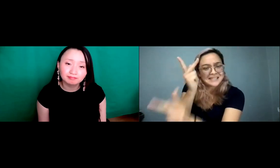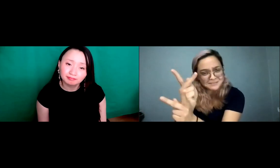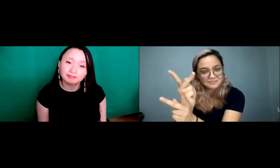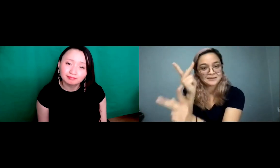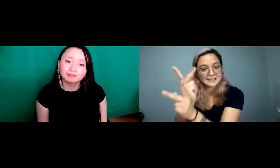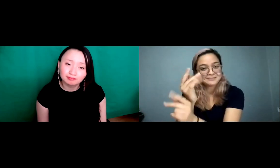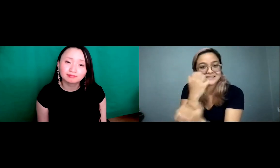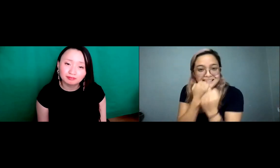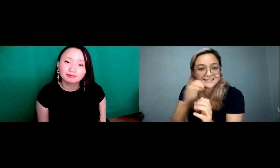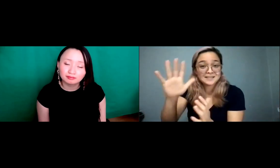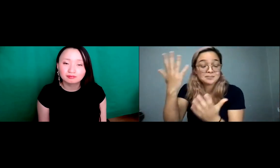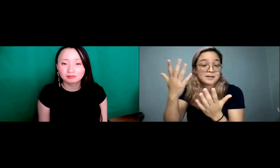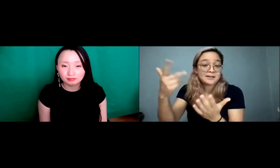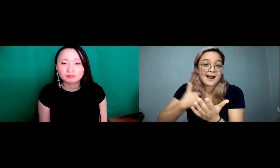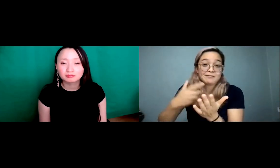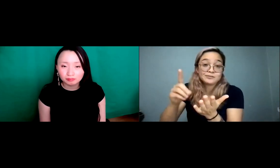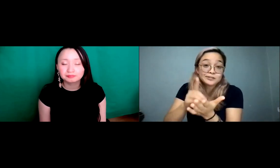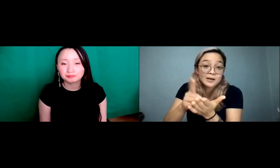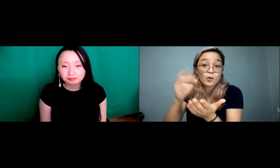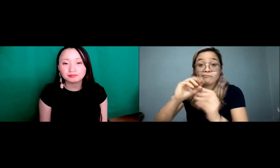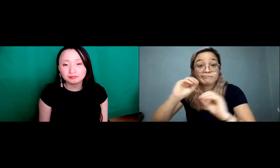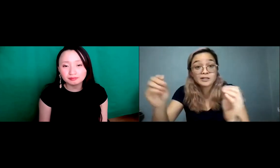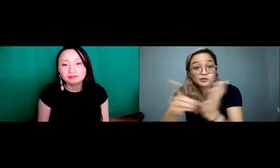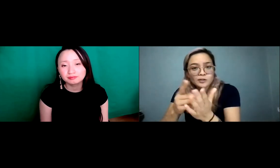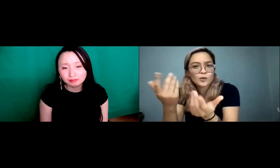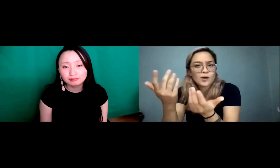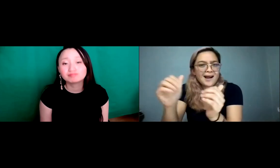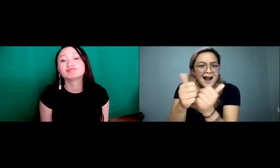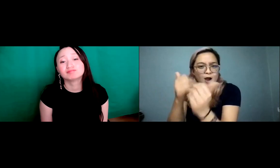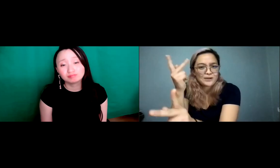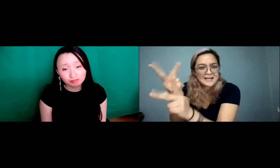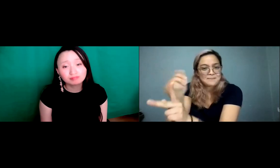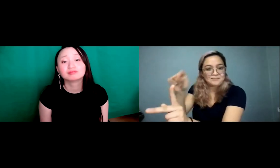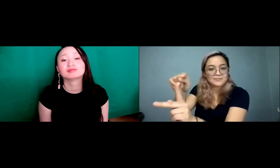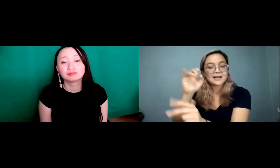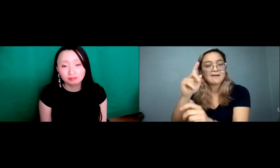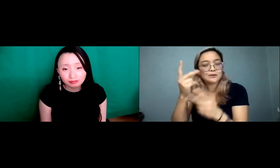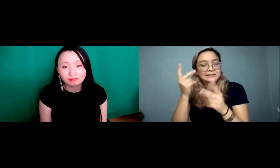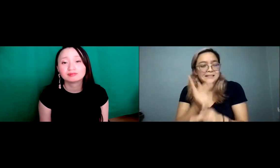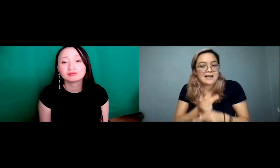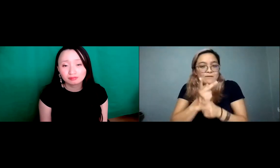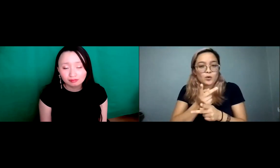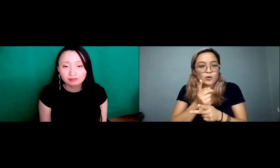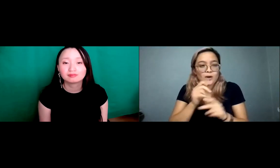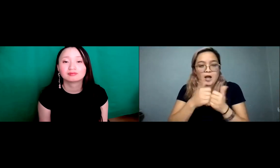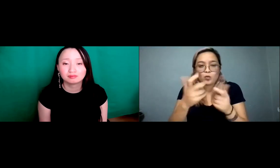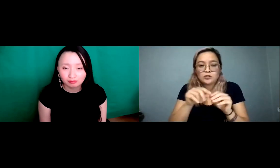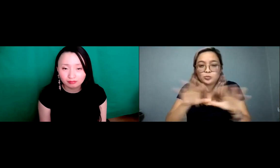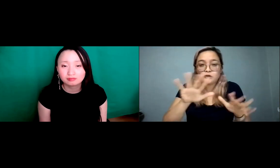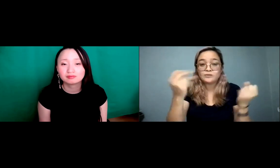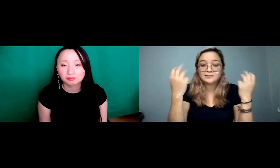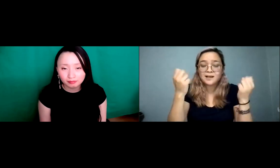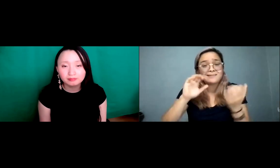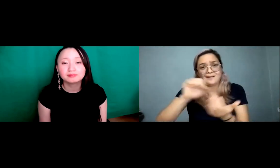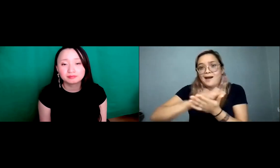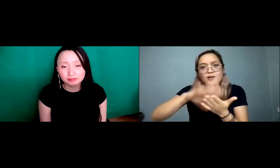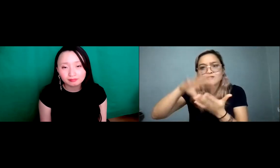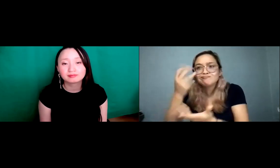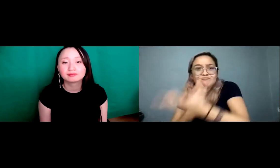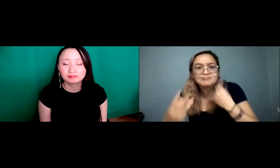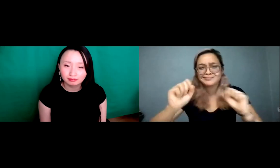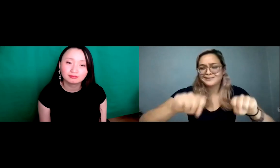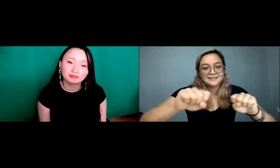disappearing as you speak, right. So how do you keep that language intact. Yes ASL is